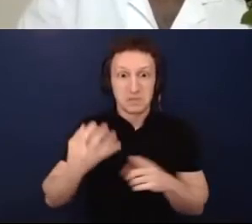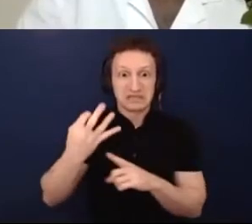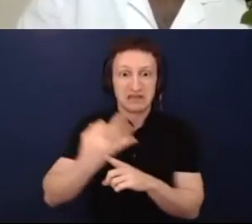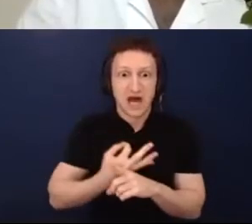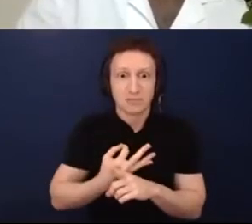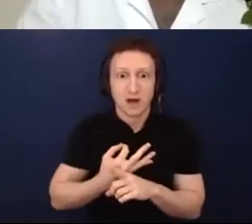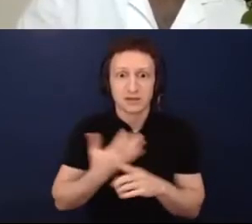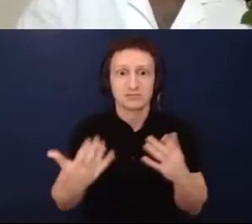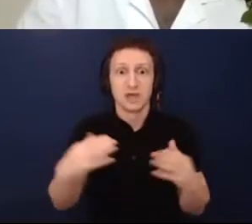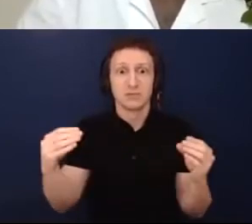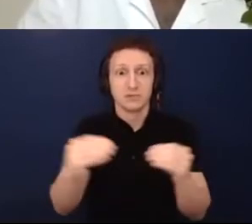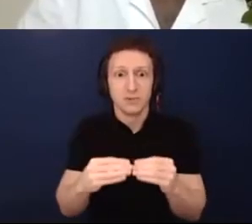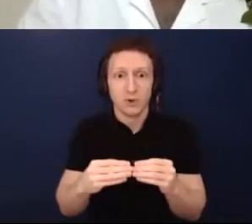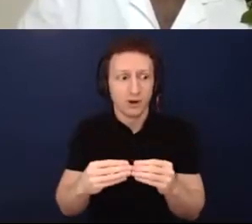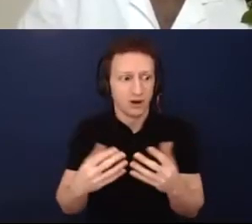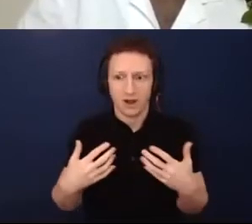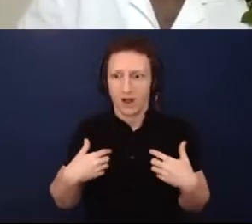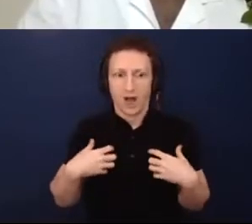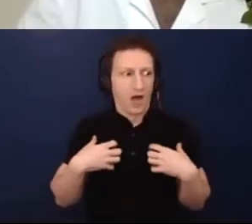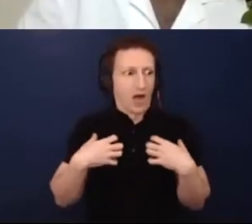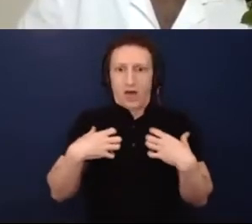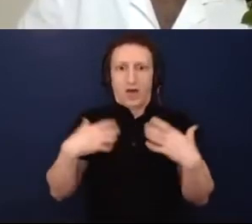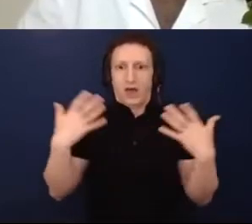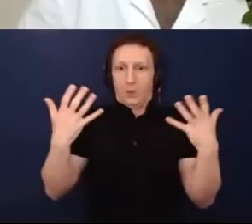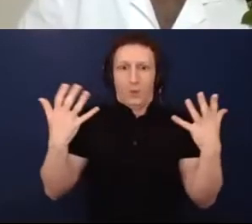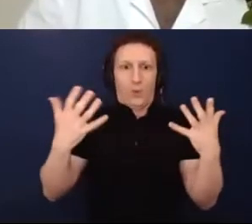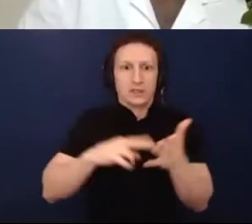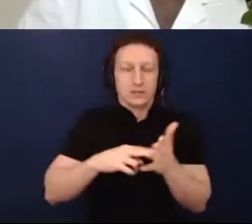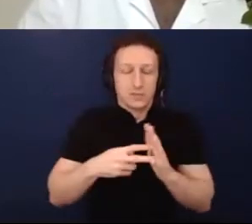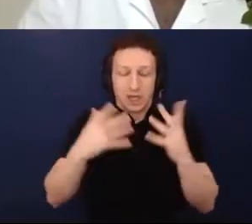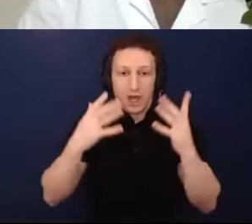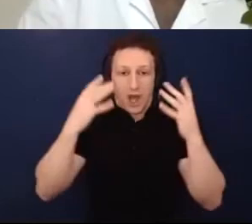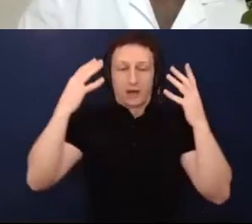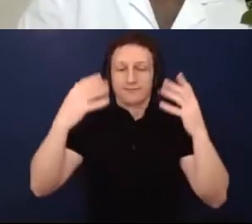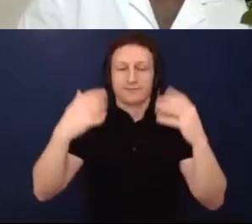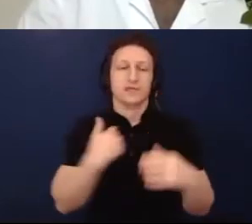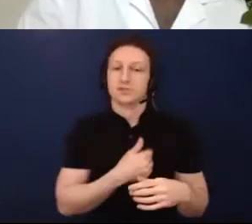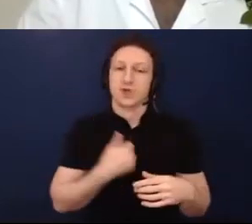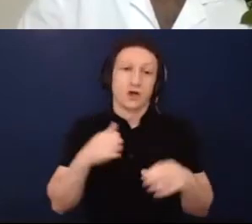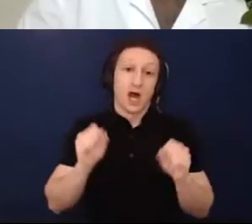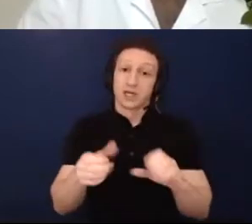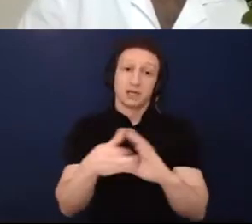participation? I know I I can continue going off, and Jerron and I often